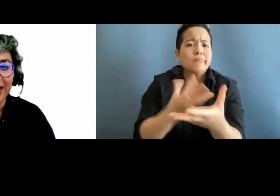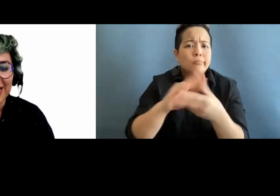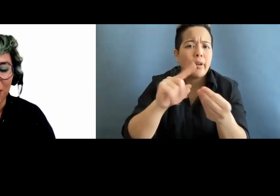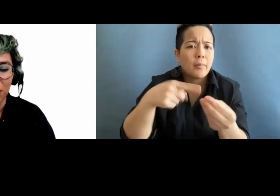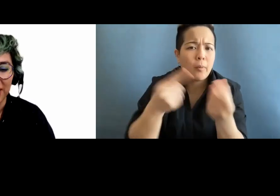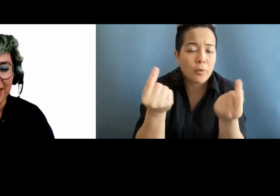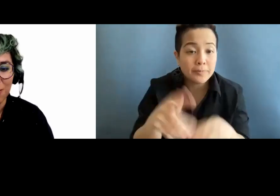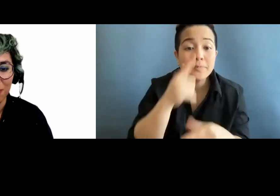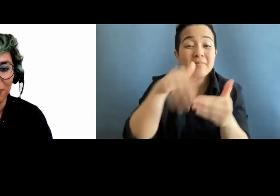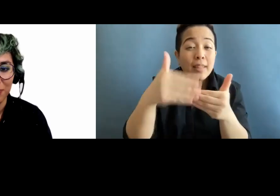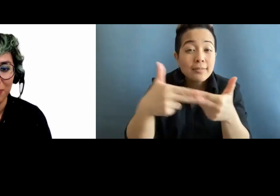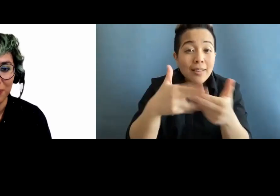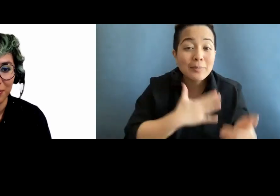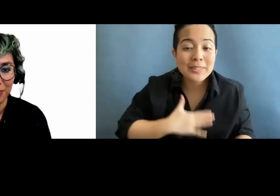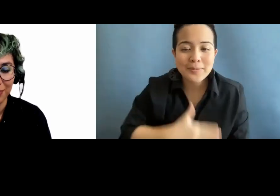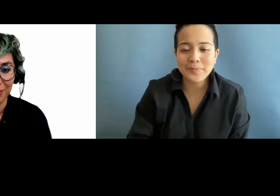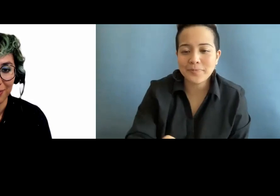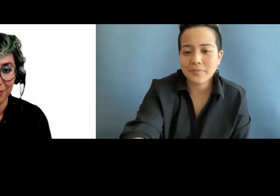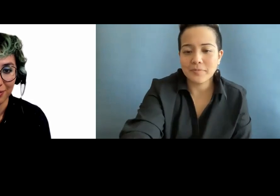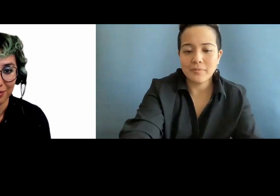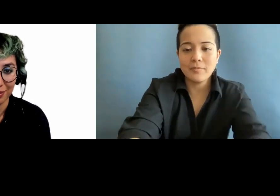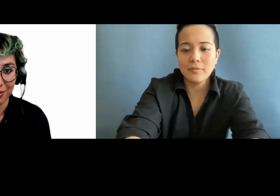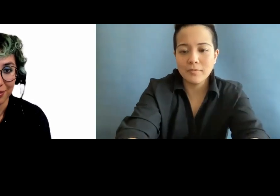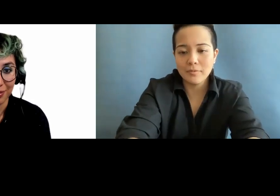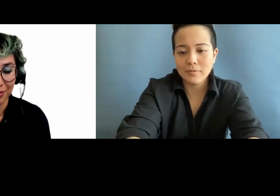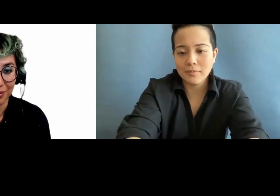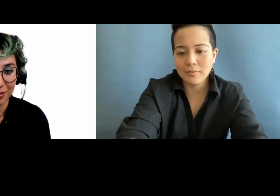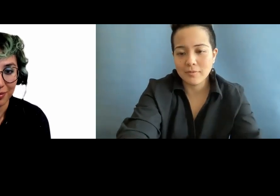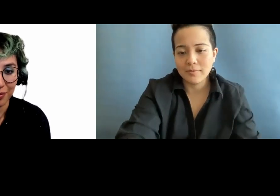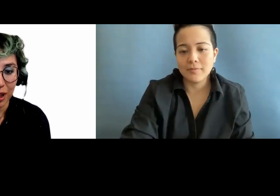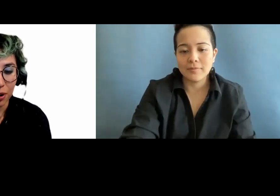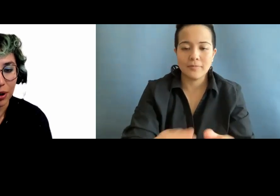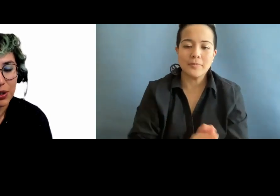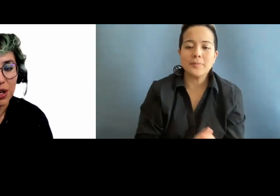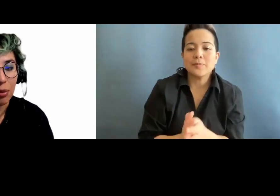Next slide, please. We are going to talk about P.O.U.R.